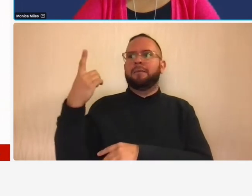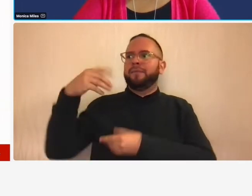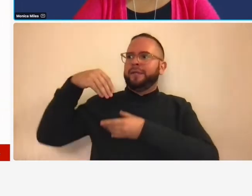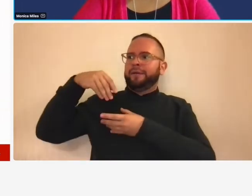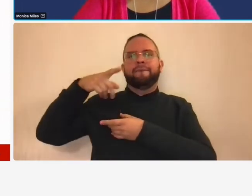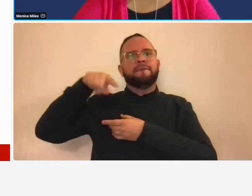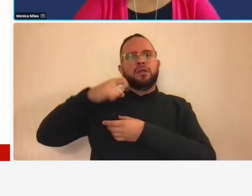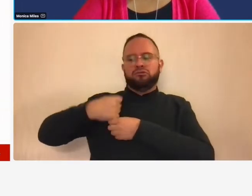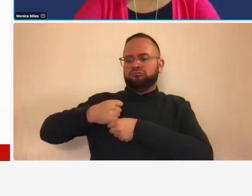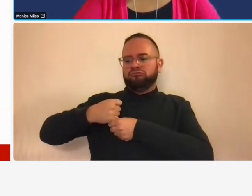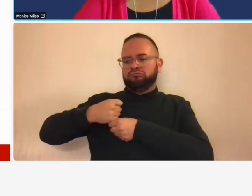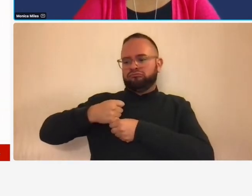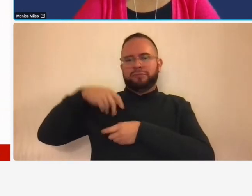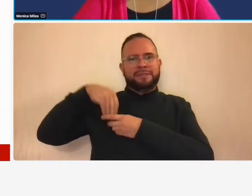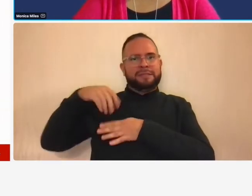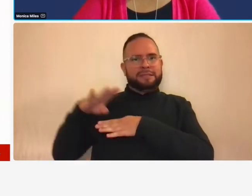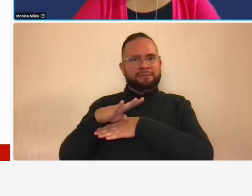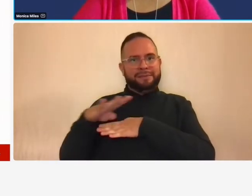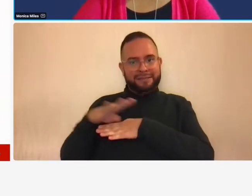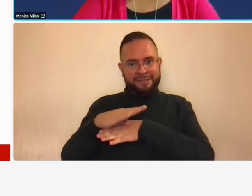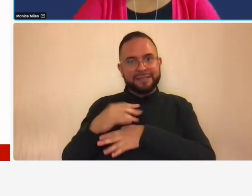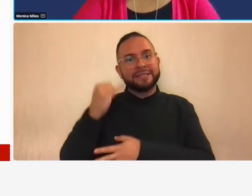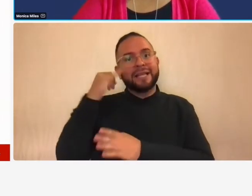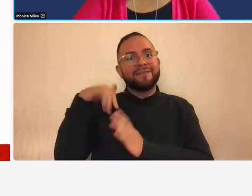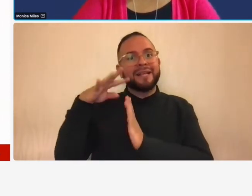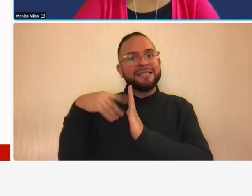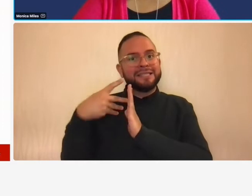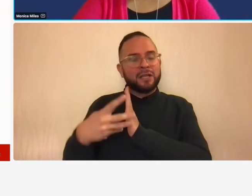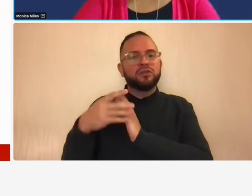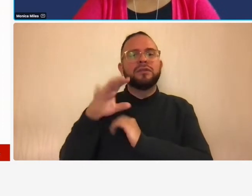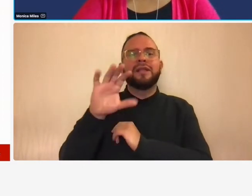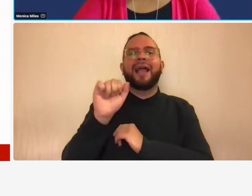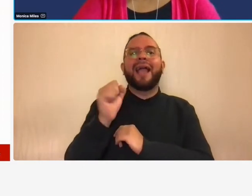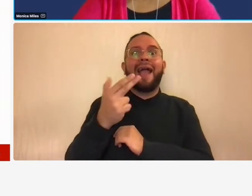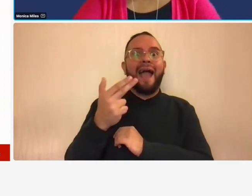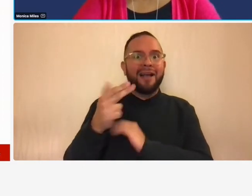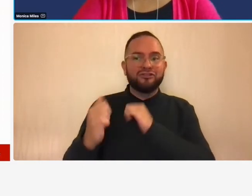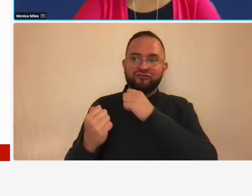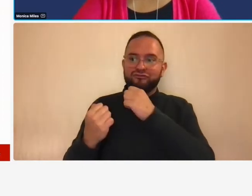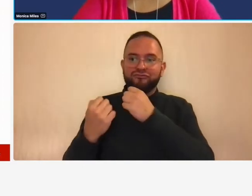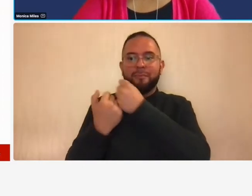indirect cost rate schedule if that schedule is cash basis it's not going to work so it has to